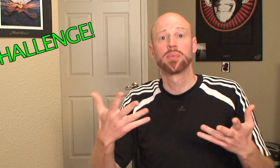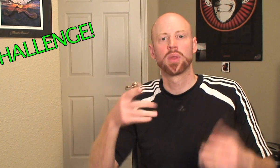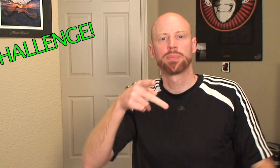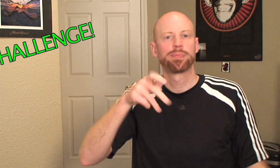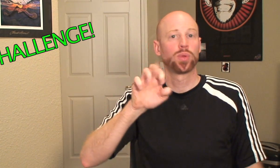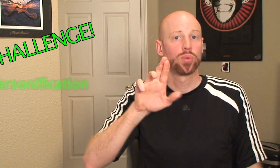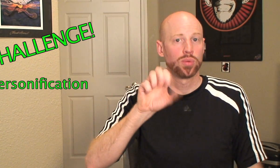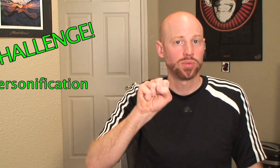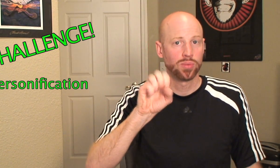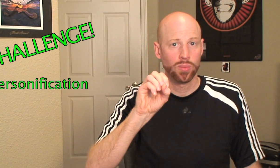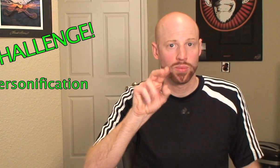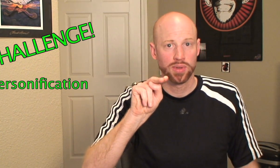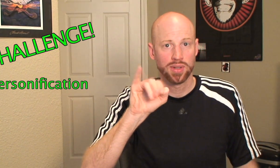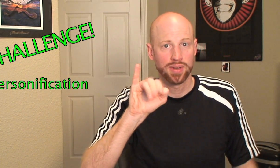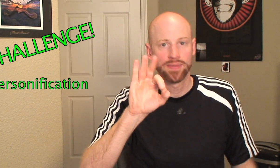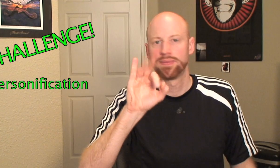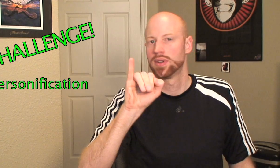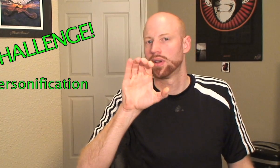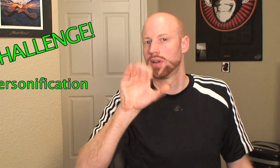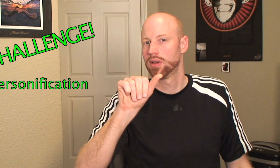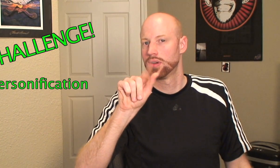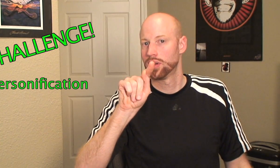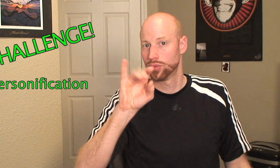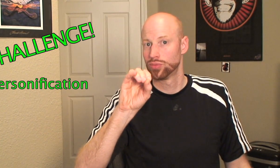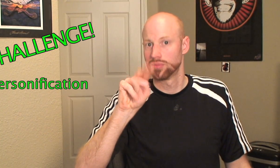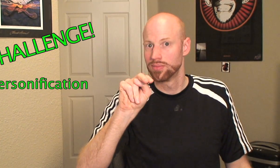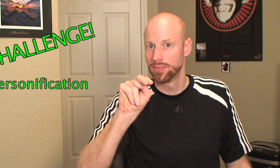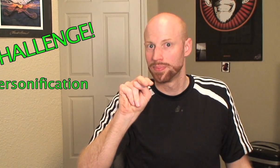personification.